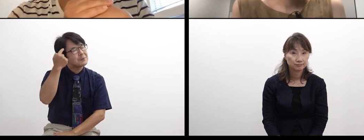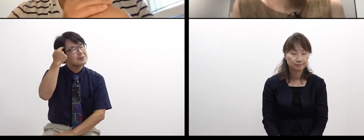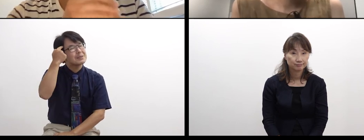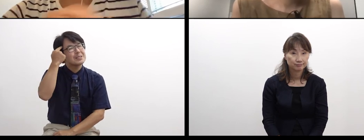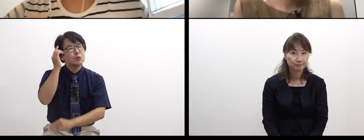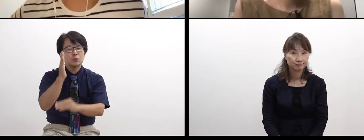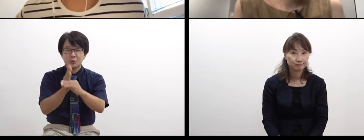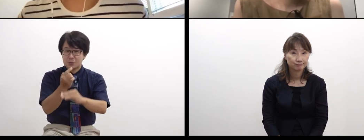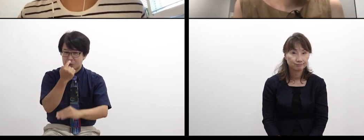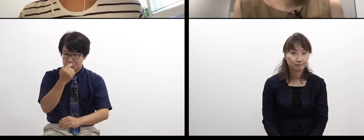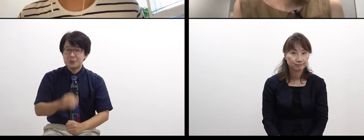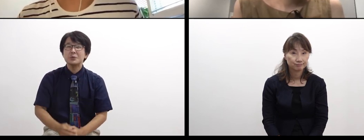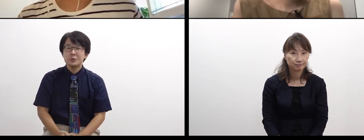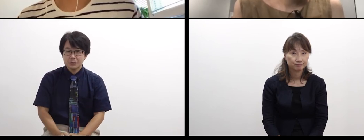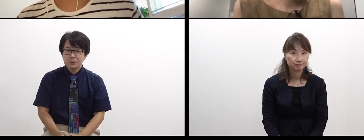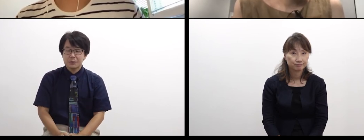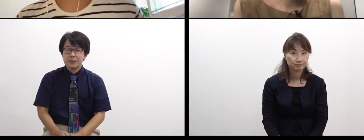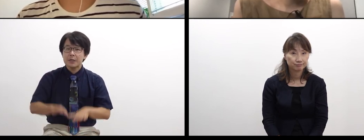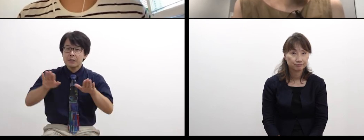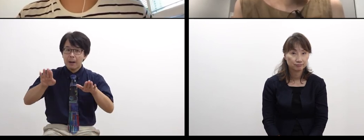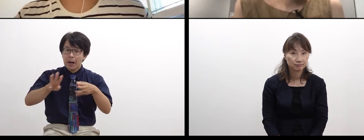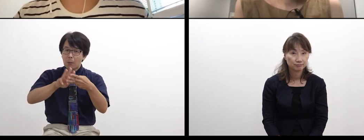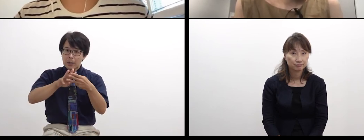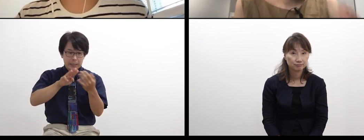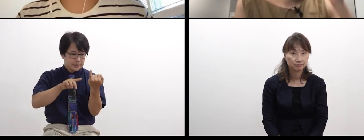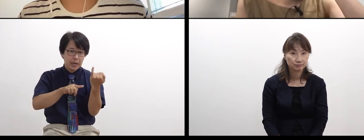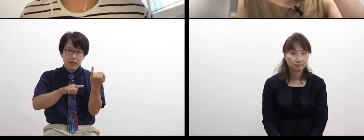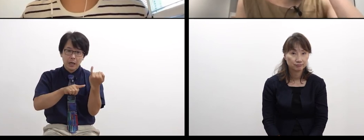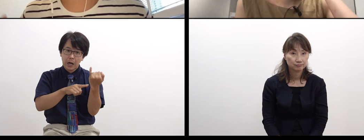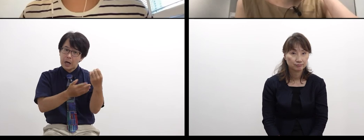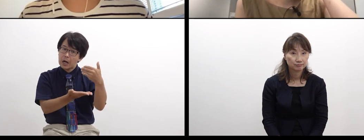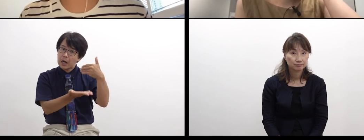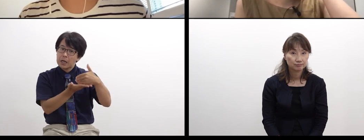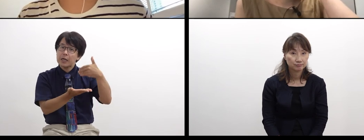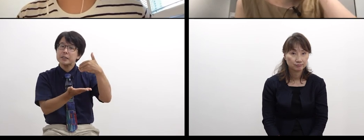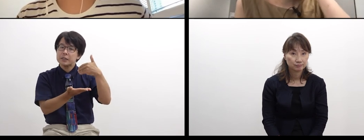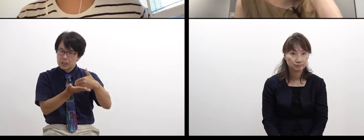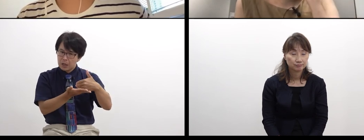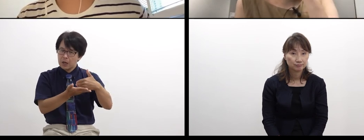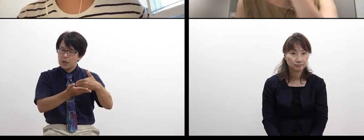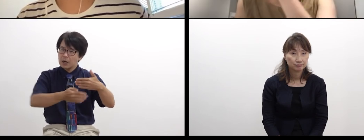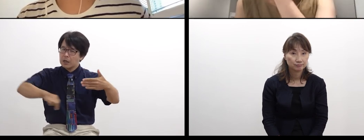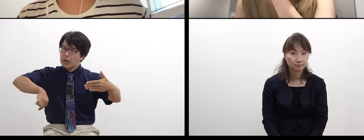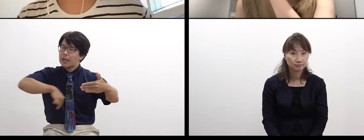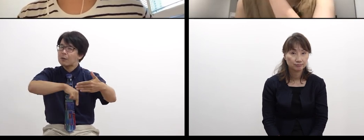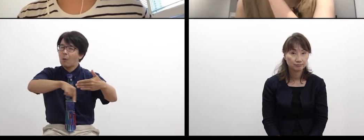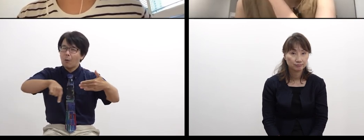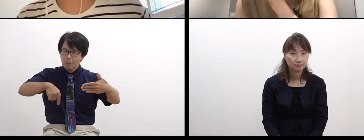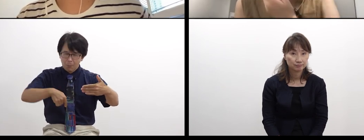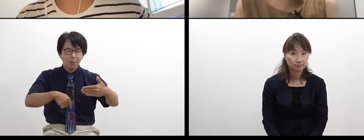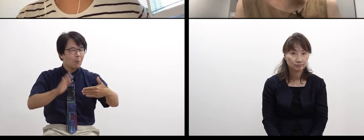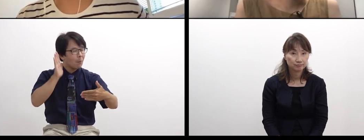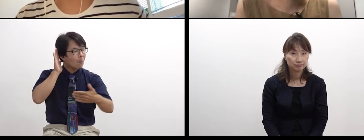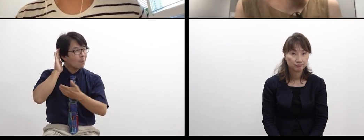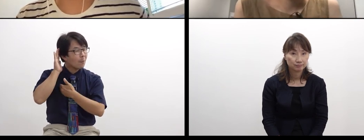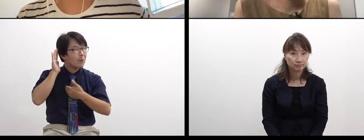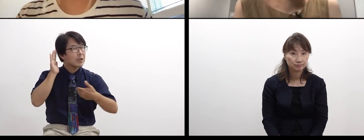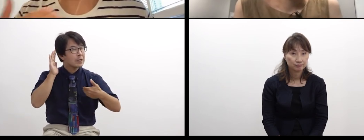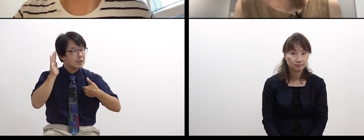Listening to your talk…